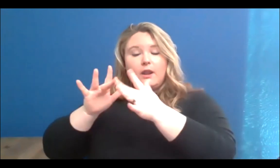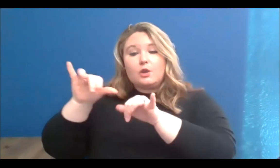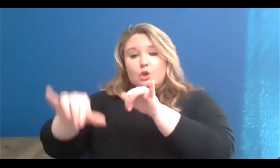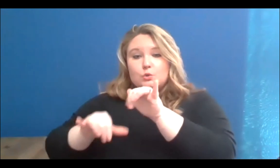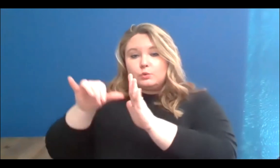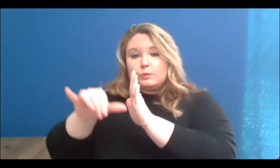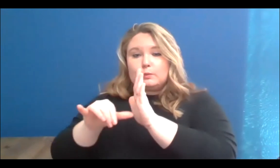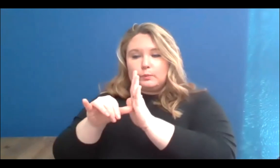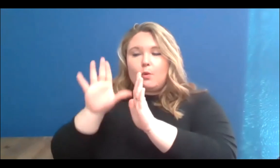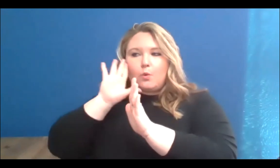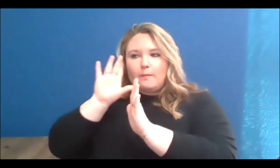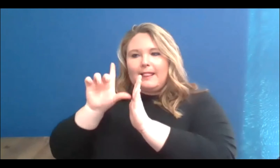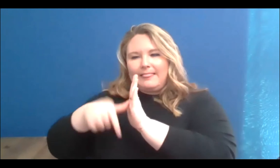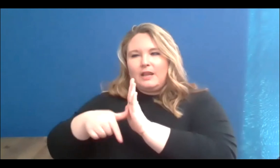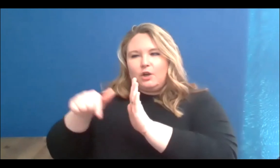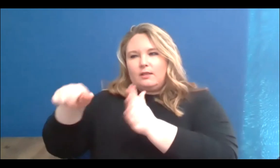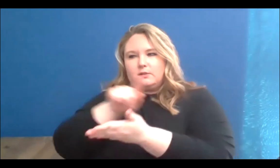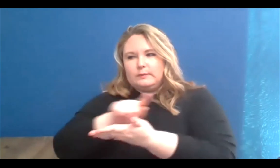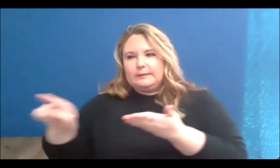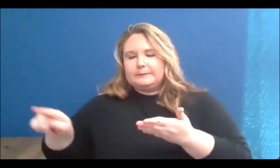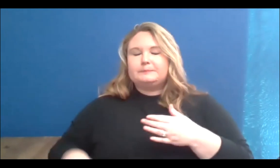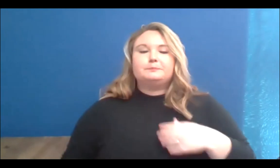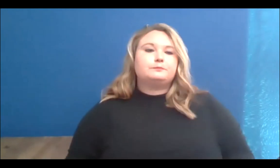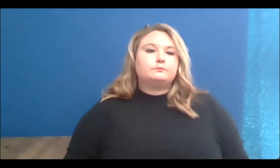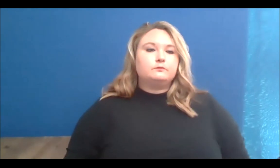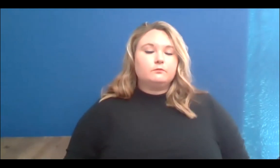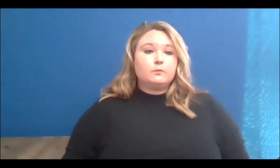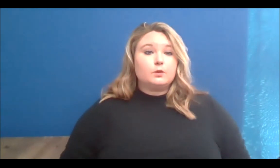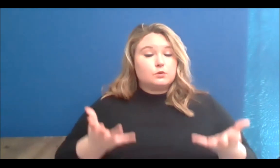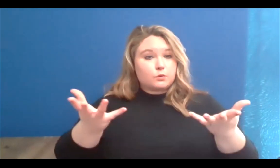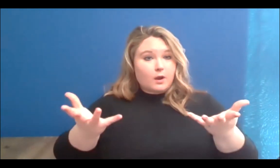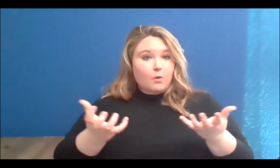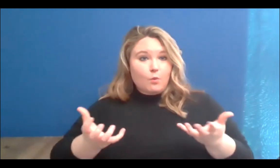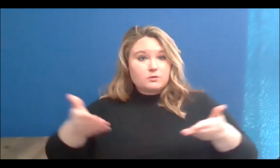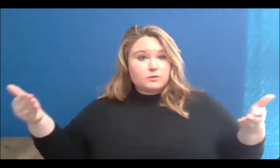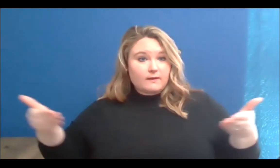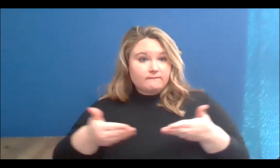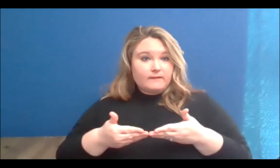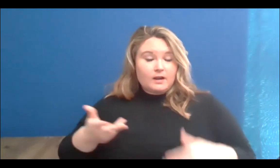So, I would like to invite the three panelists to come onto the screen